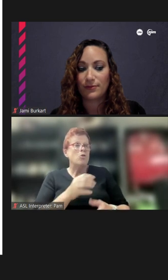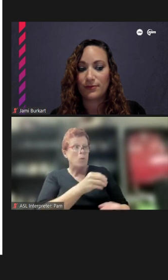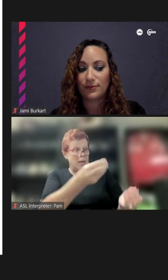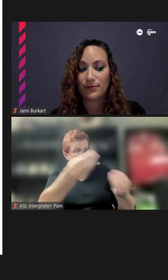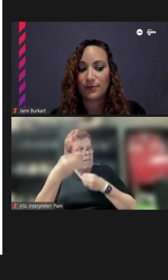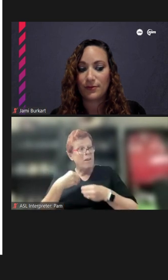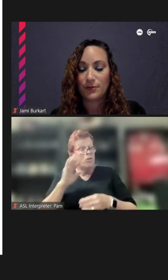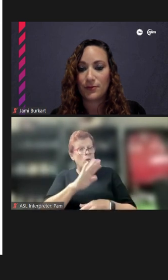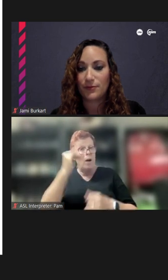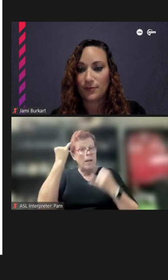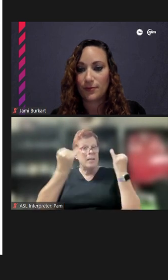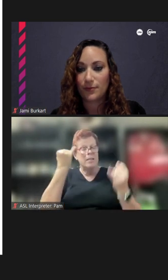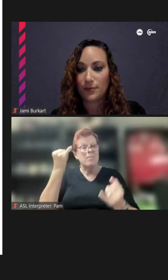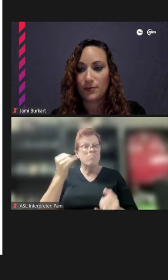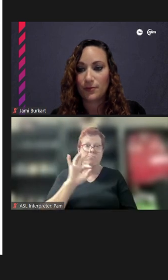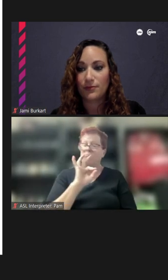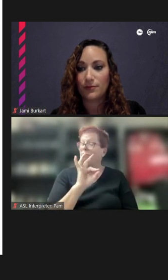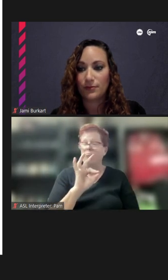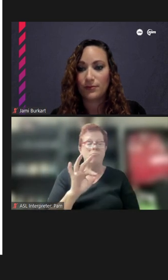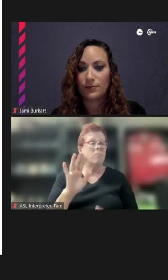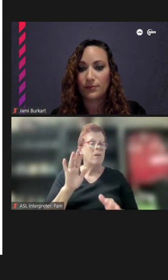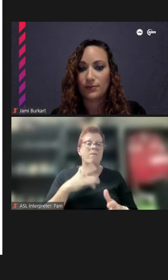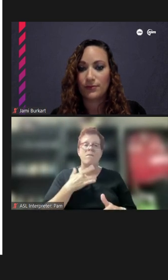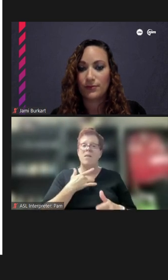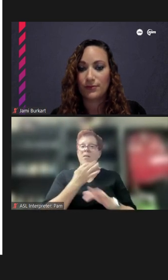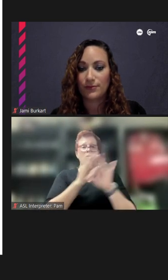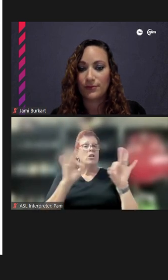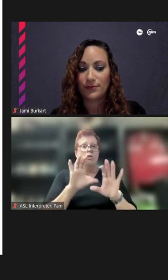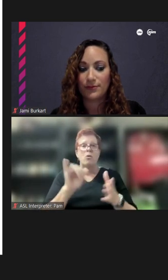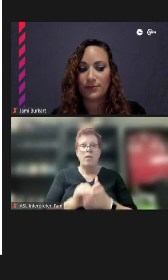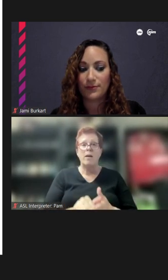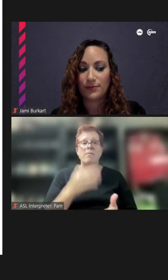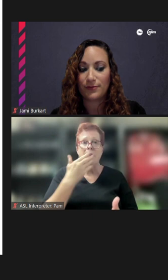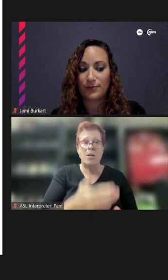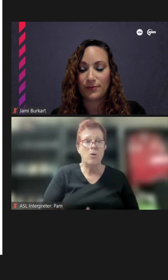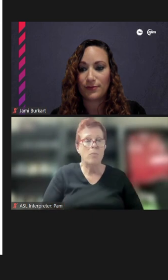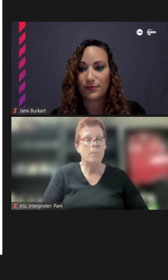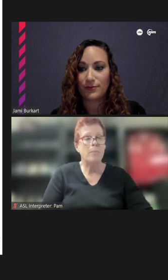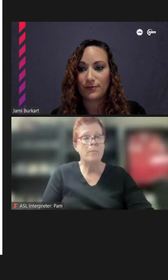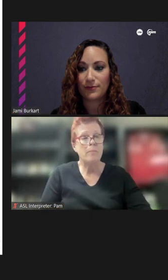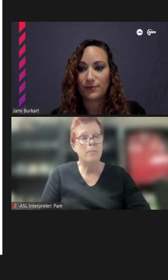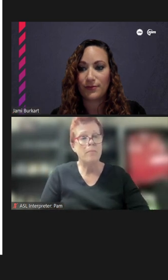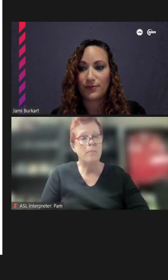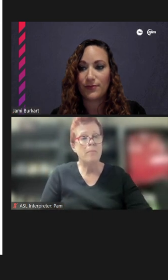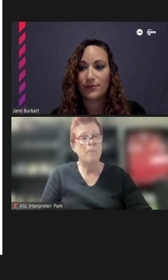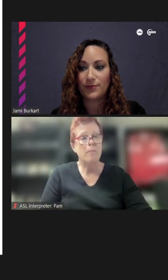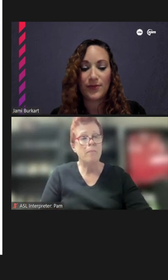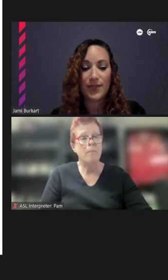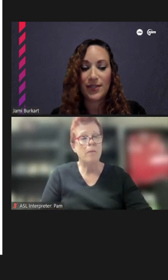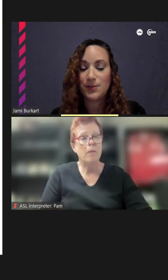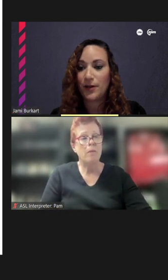ideas for this, so please feel absolutely free to do so, thank you. Thank you. Thanks,